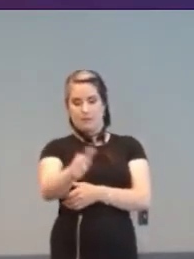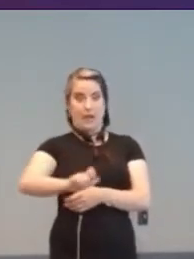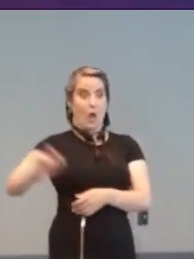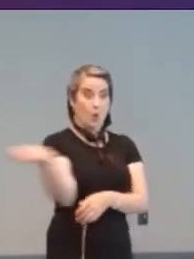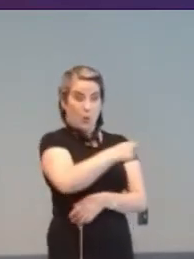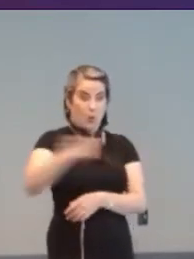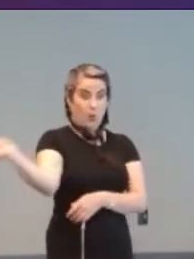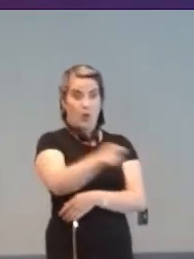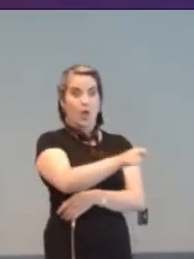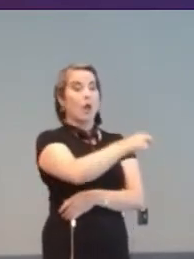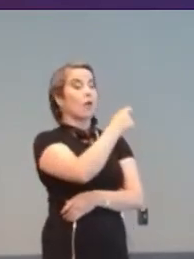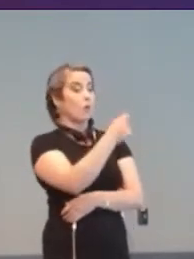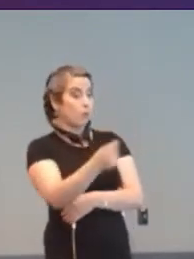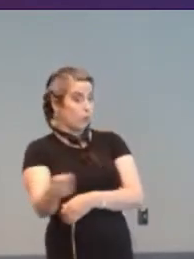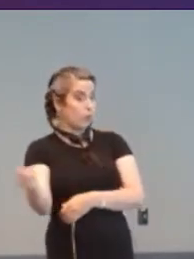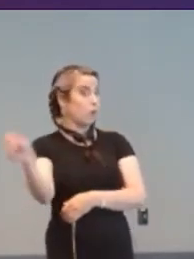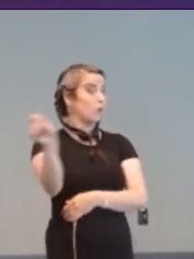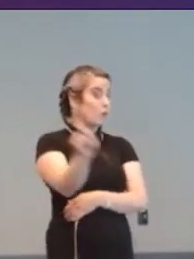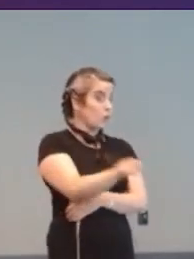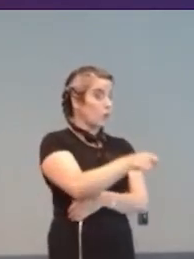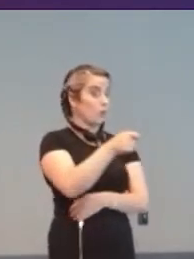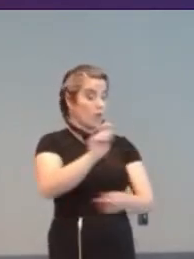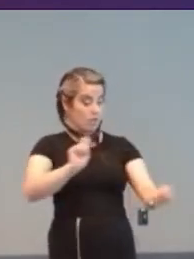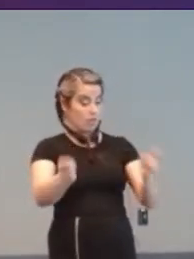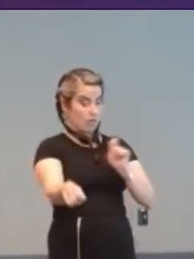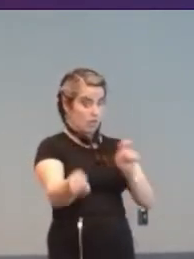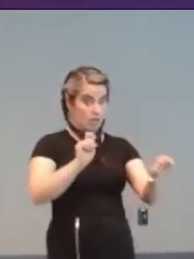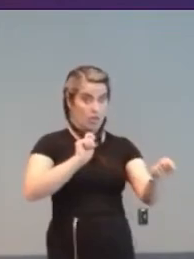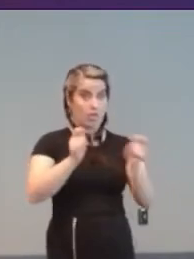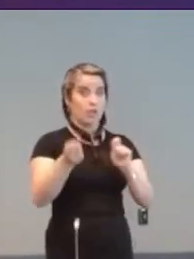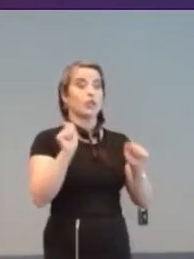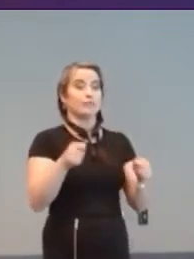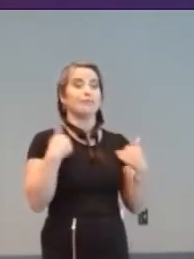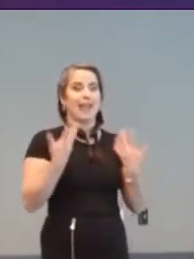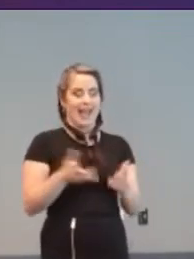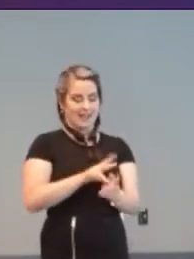Arcade Pong received a conversion kit in 1973 enabling players to